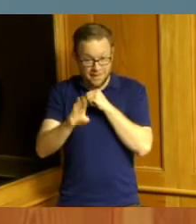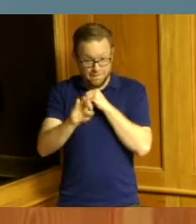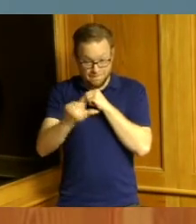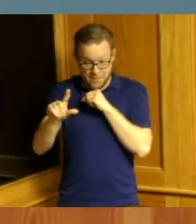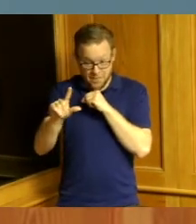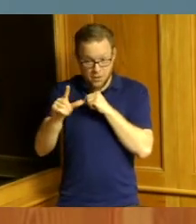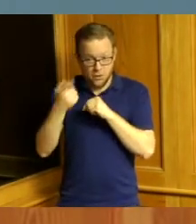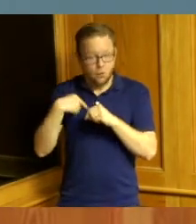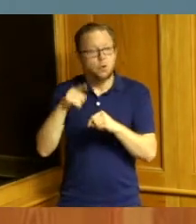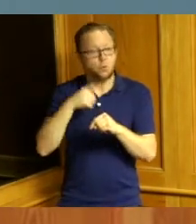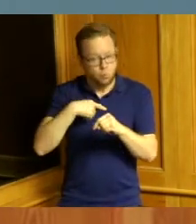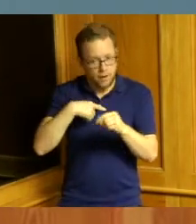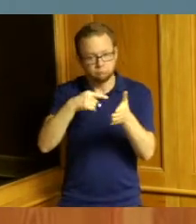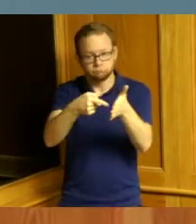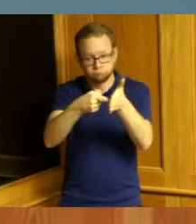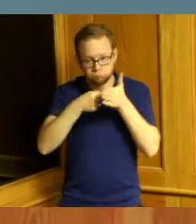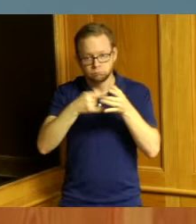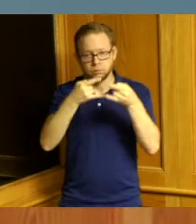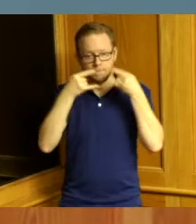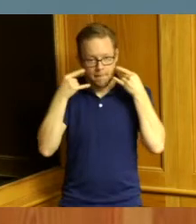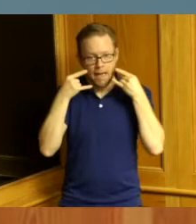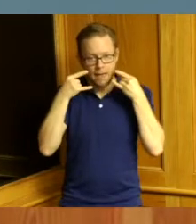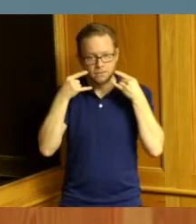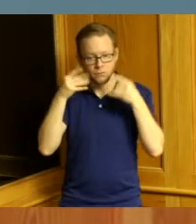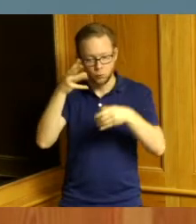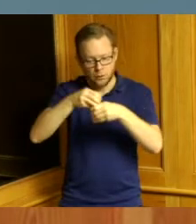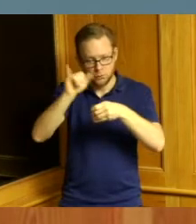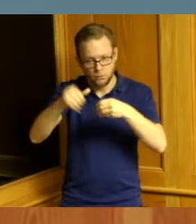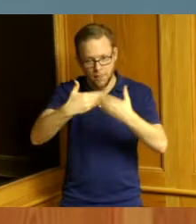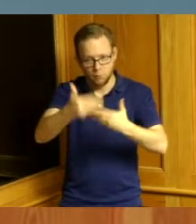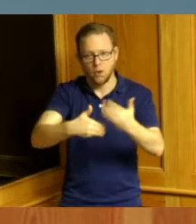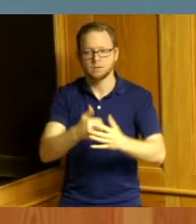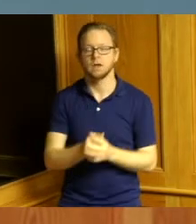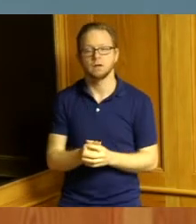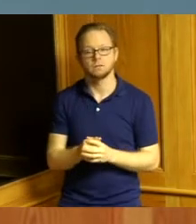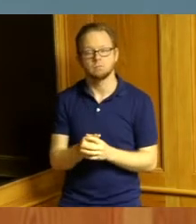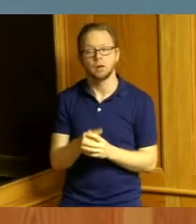mass process however I want to say I'm proud of the work our colleagues have done